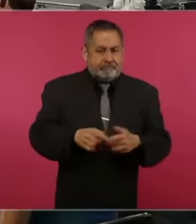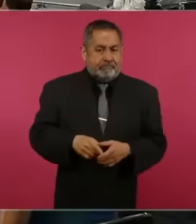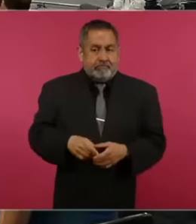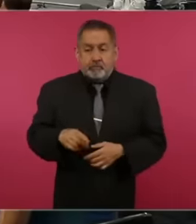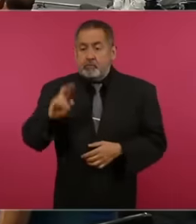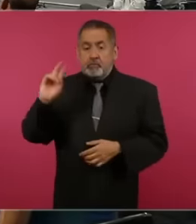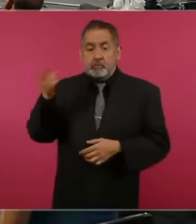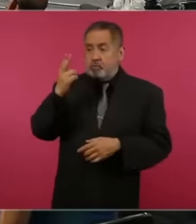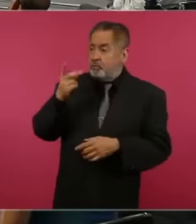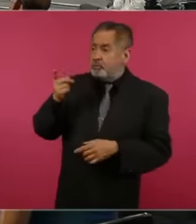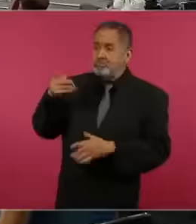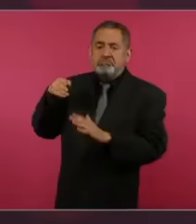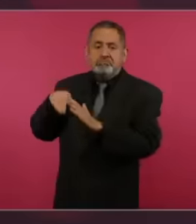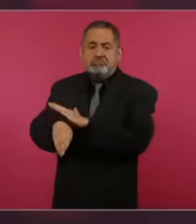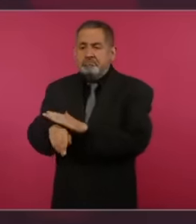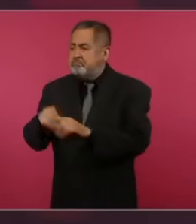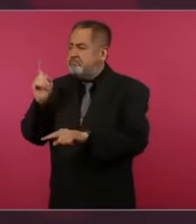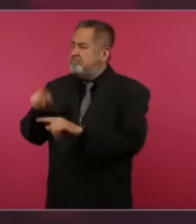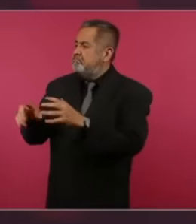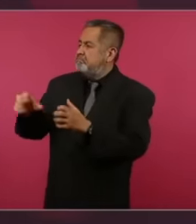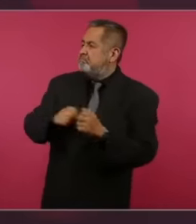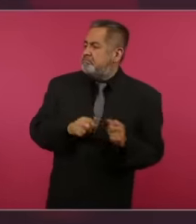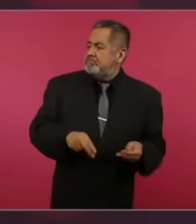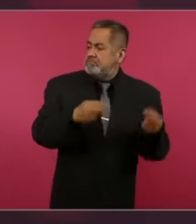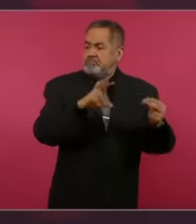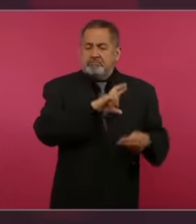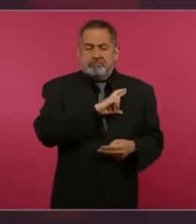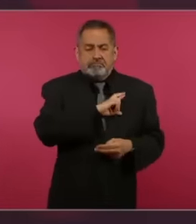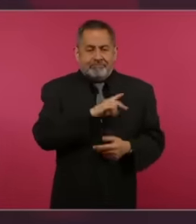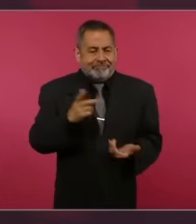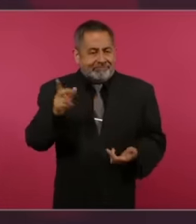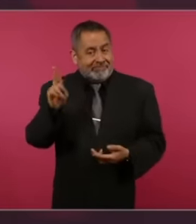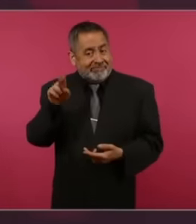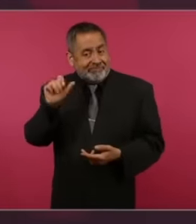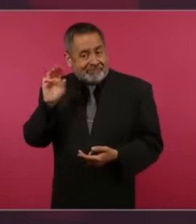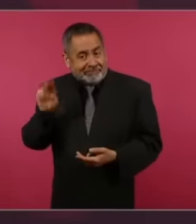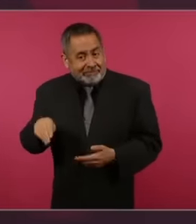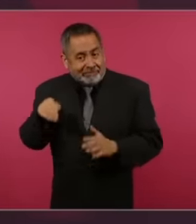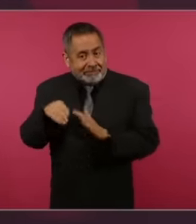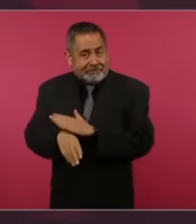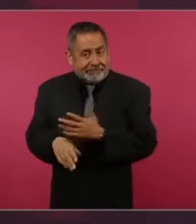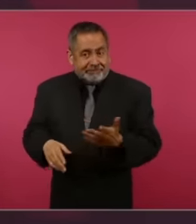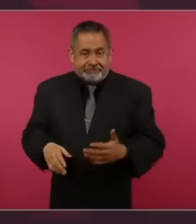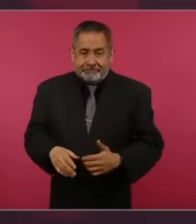UNAM universities